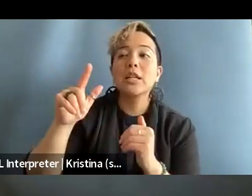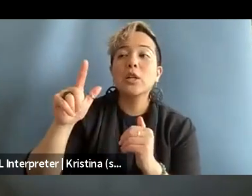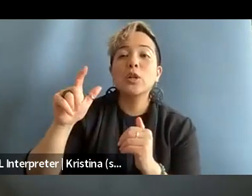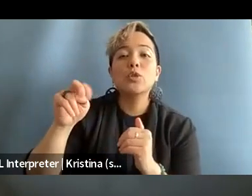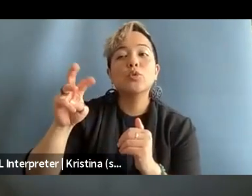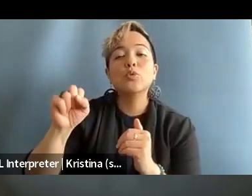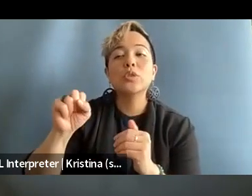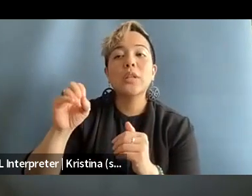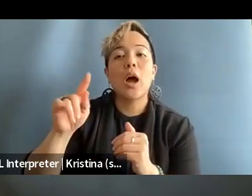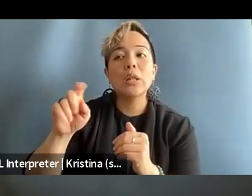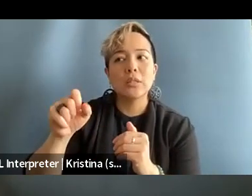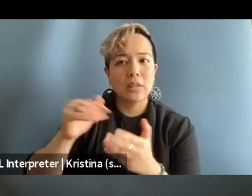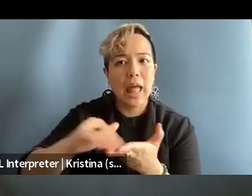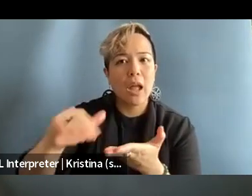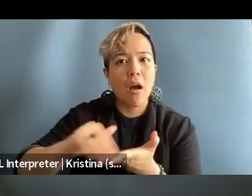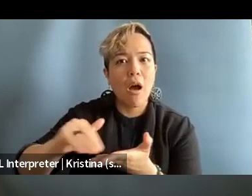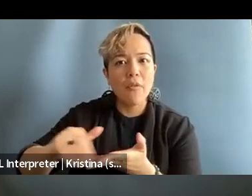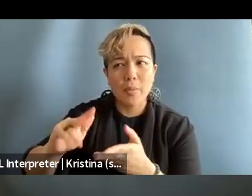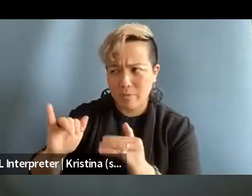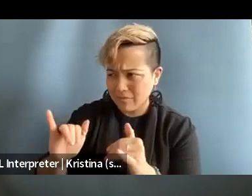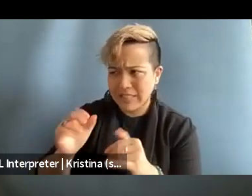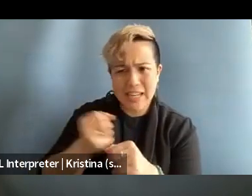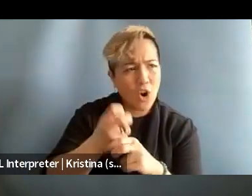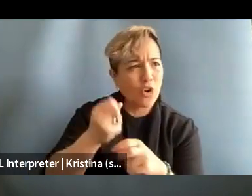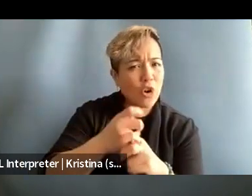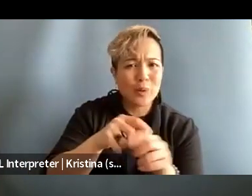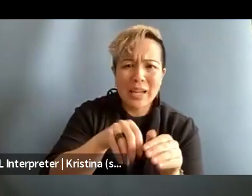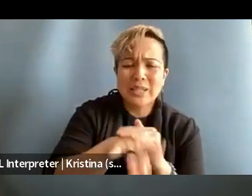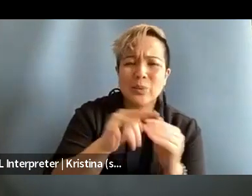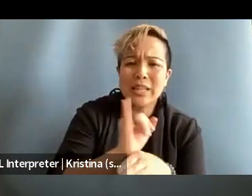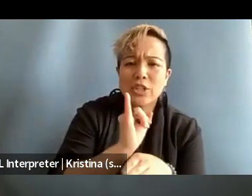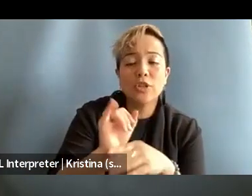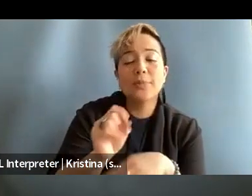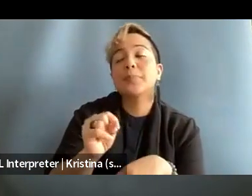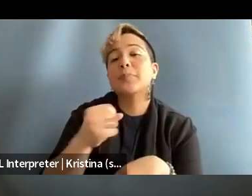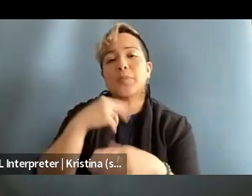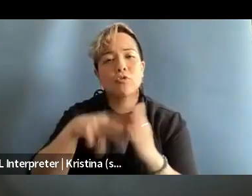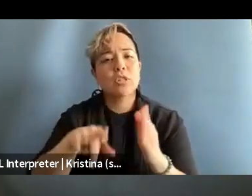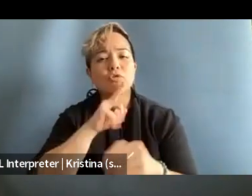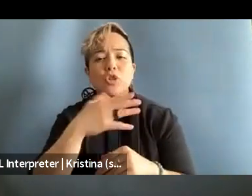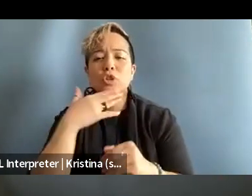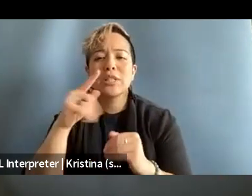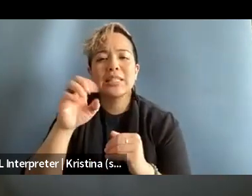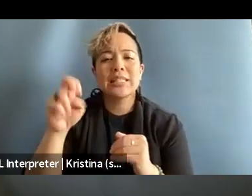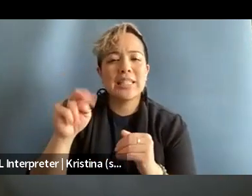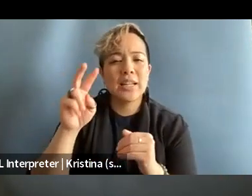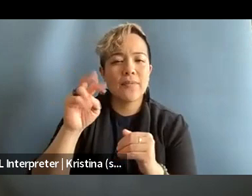numbers and it's just harder and harder to get into the industry. I read this really good "Teen Vogue" article a while ago